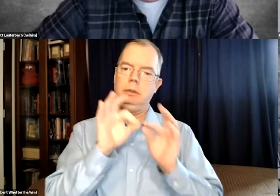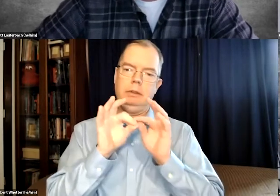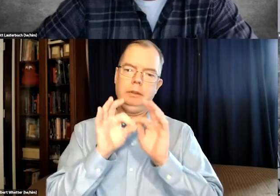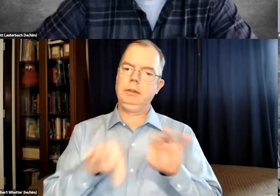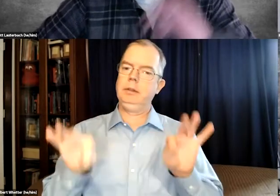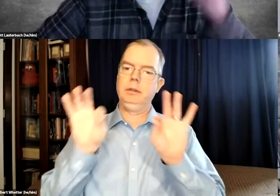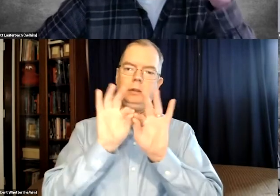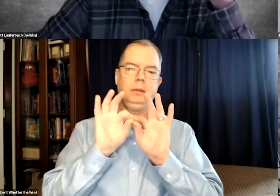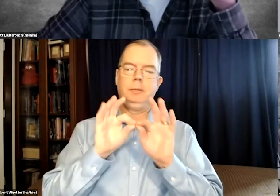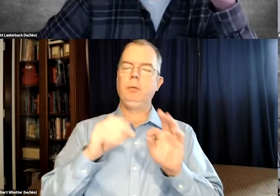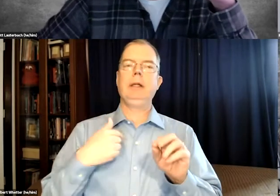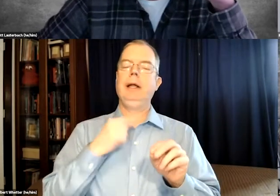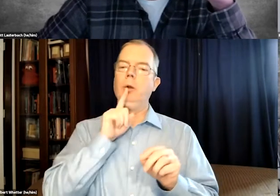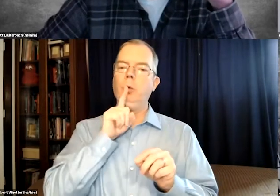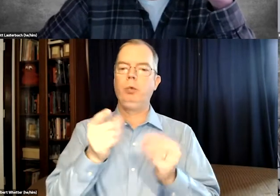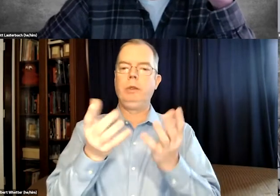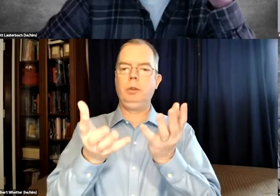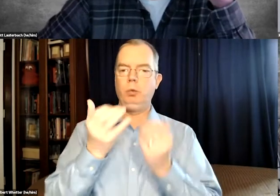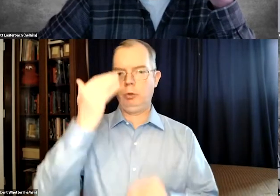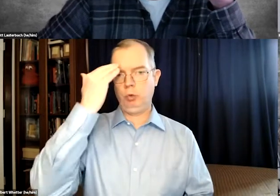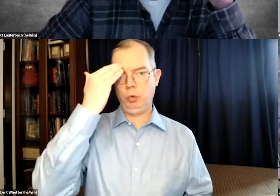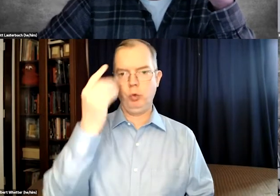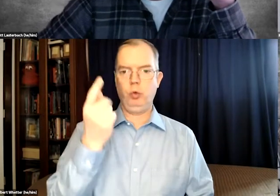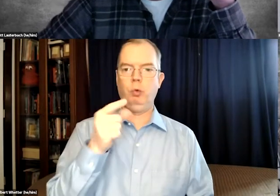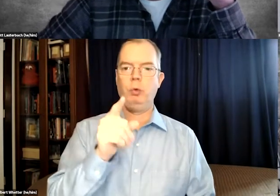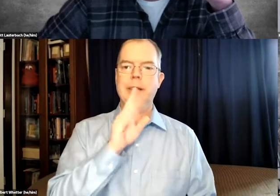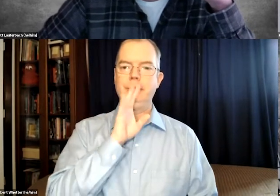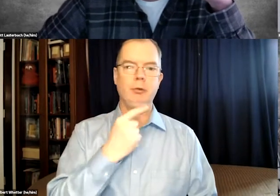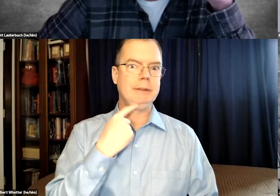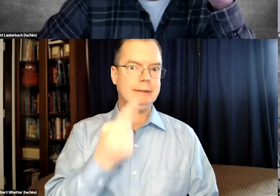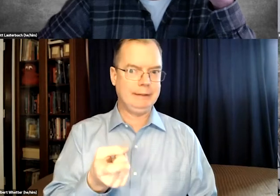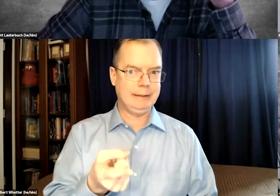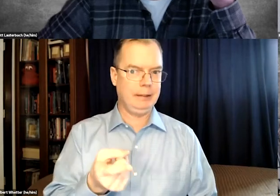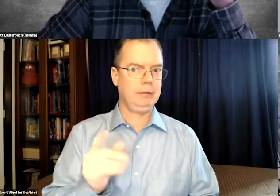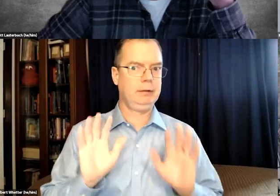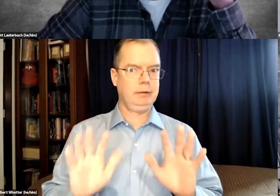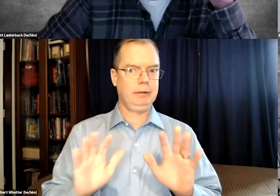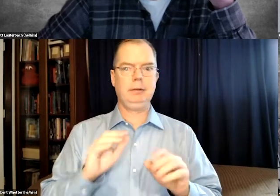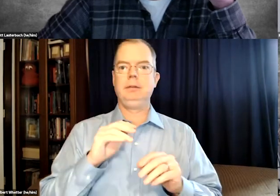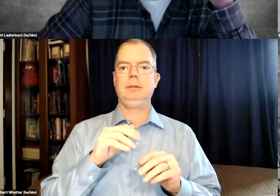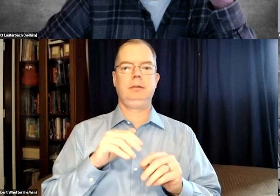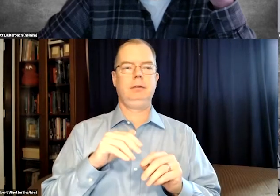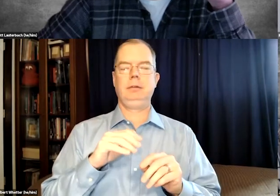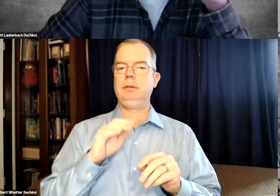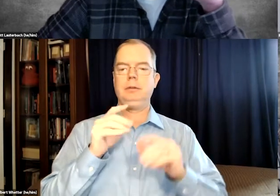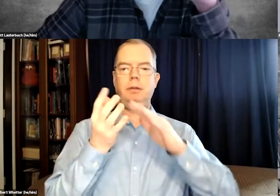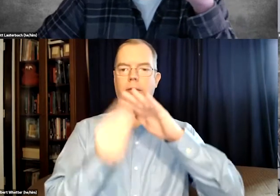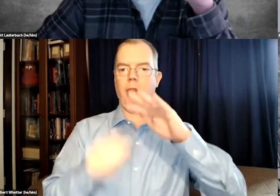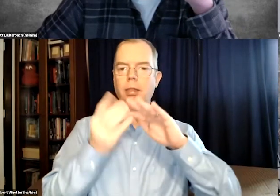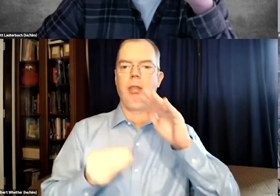Captioning quality is extremely important. I really want to know what the speaker says.